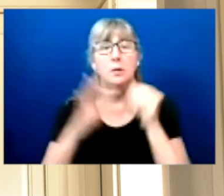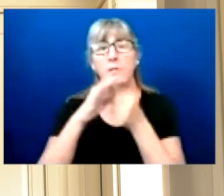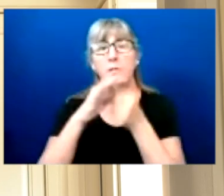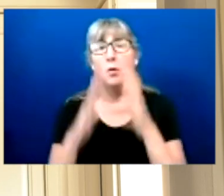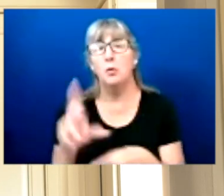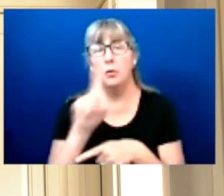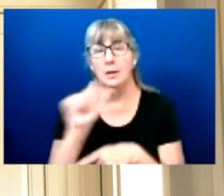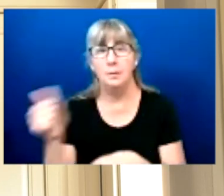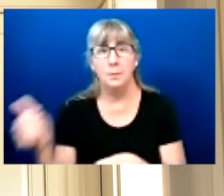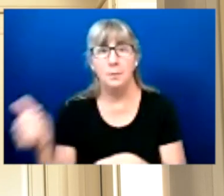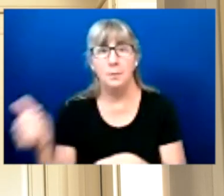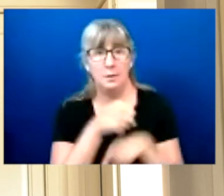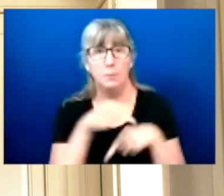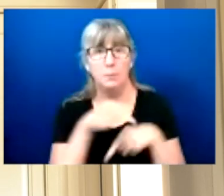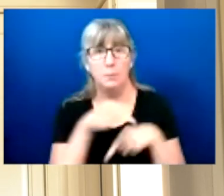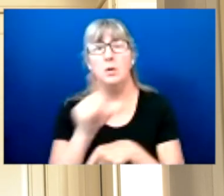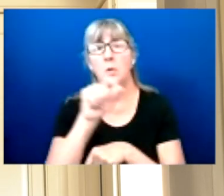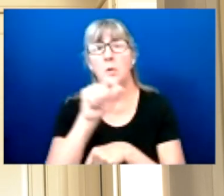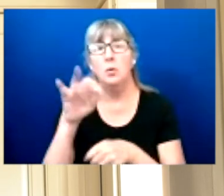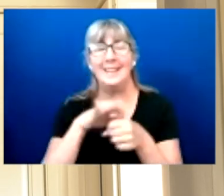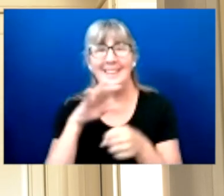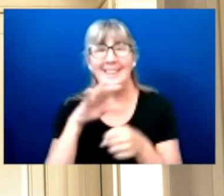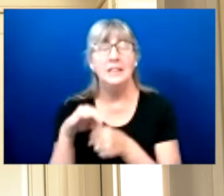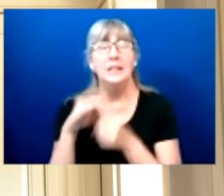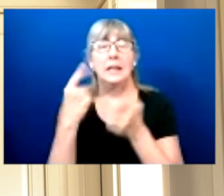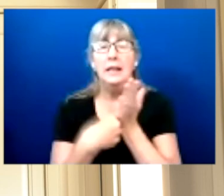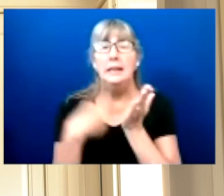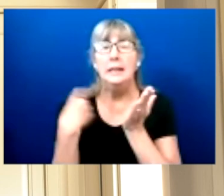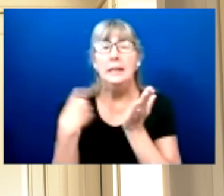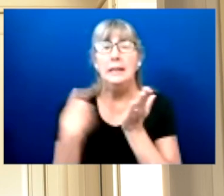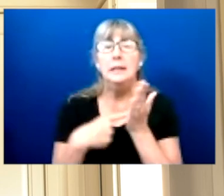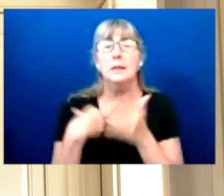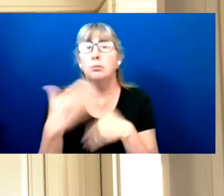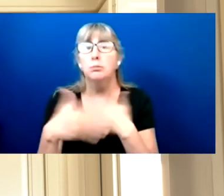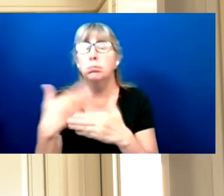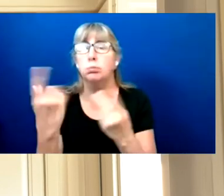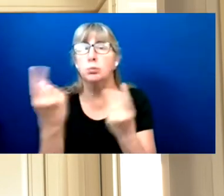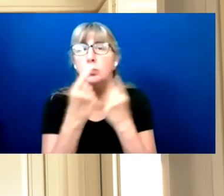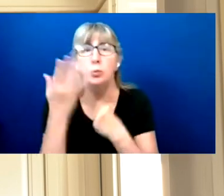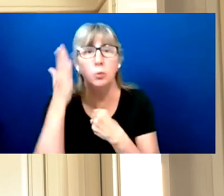elections, and discuss the next steps in our advocacy work to continue to empower people